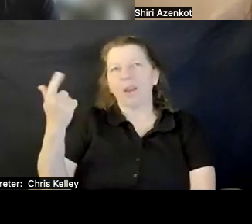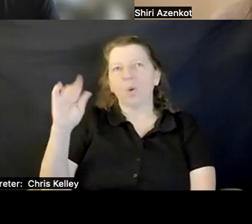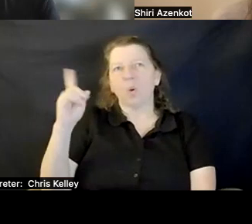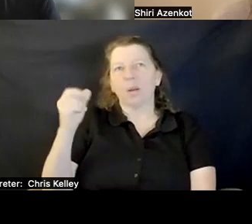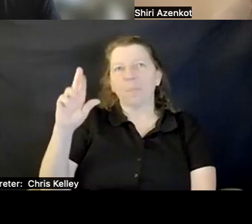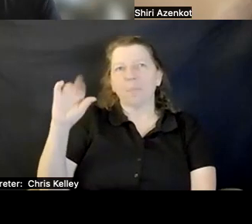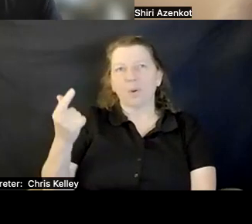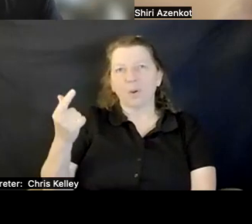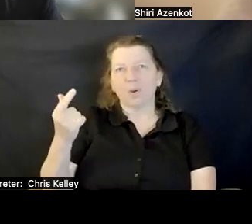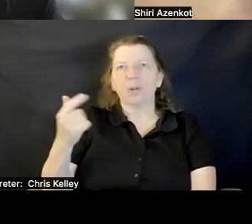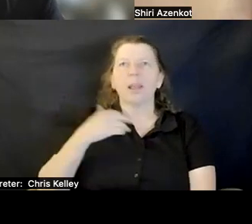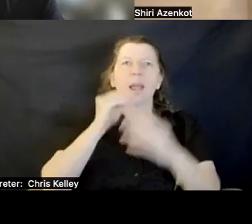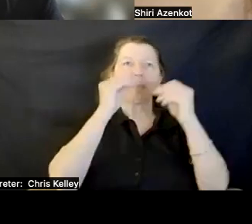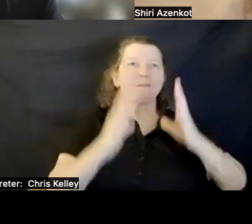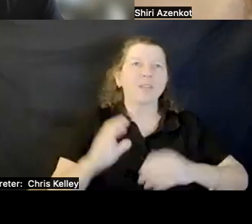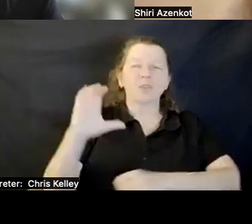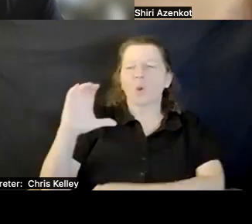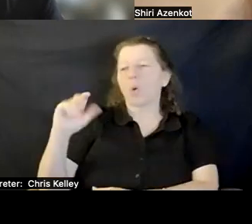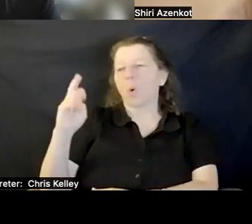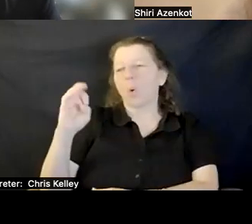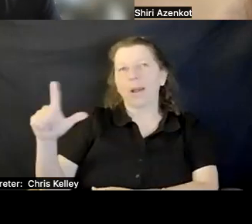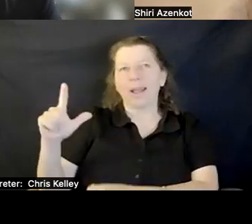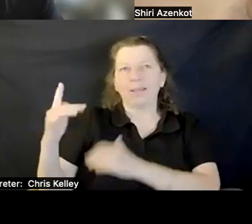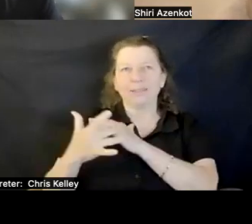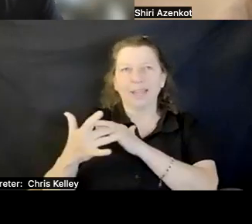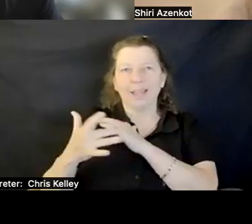I am a professor at Cornell Tech, the New York City campus.